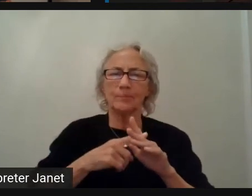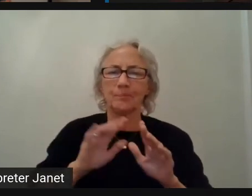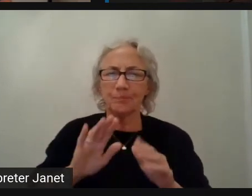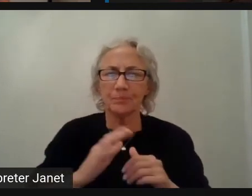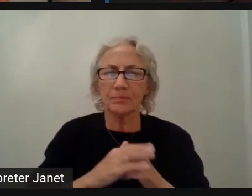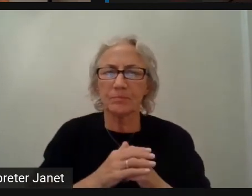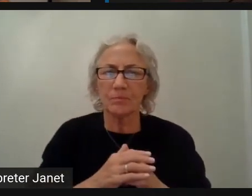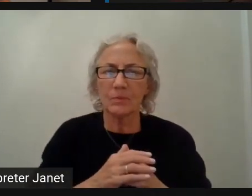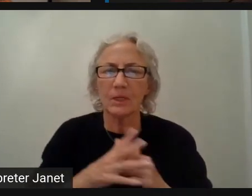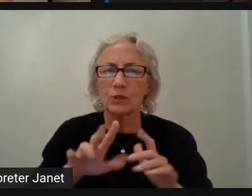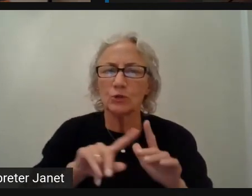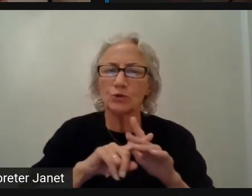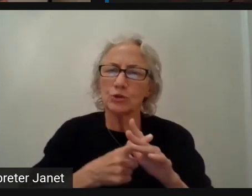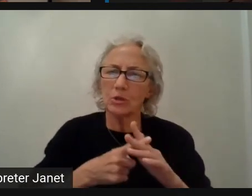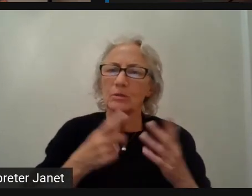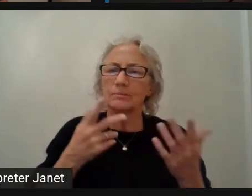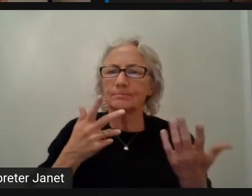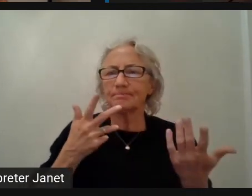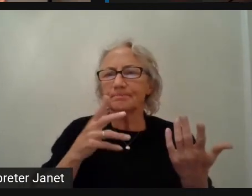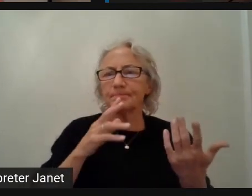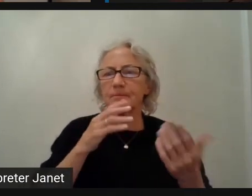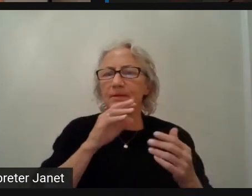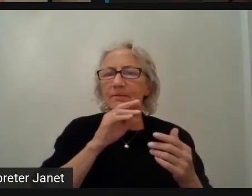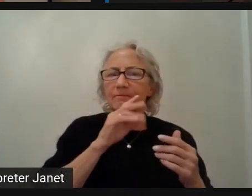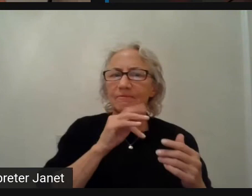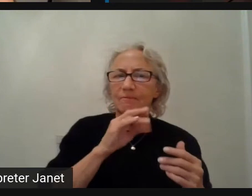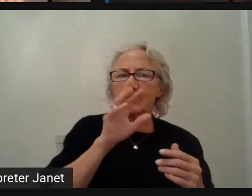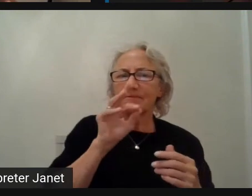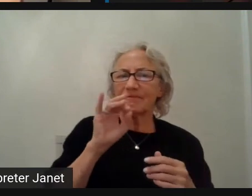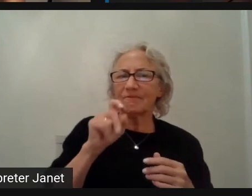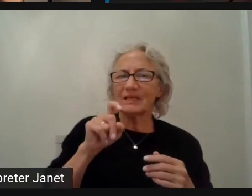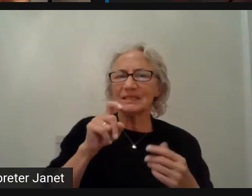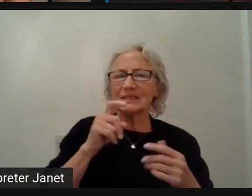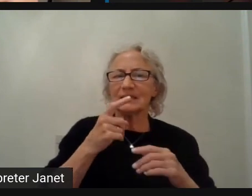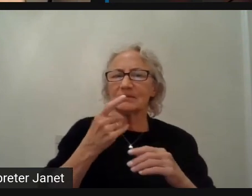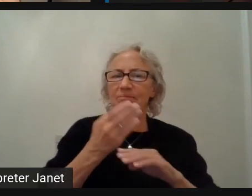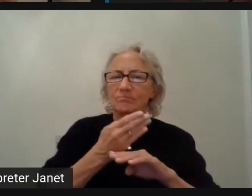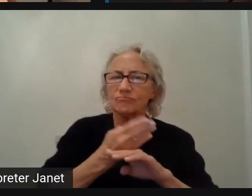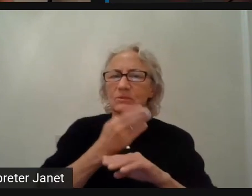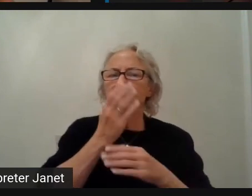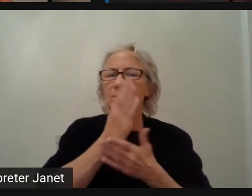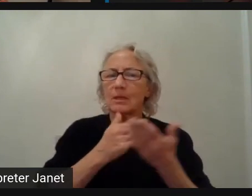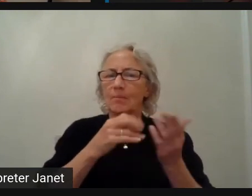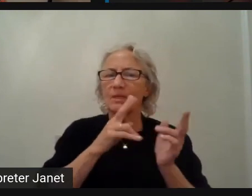We started fixing, and 100 turns into 50. Now and other simple things.